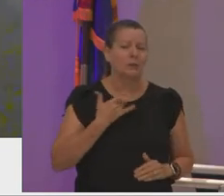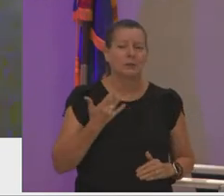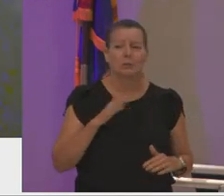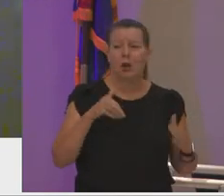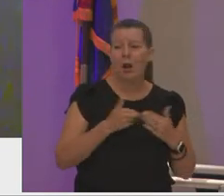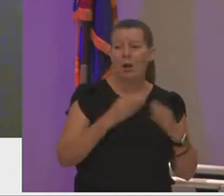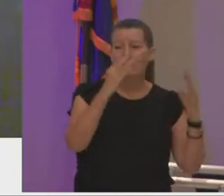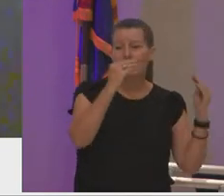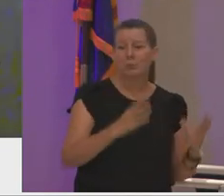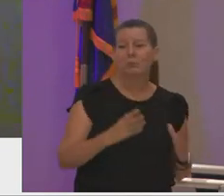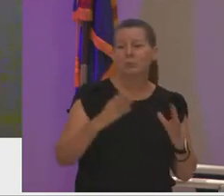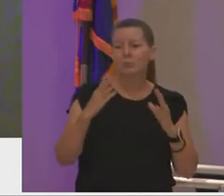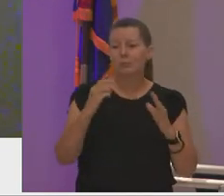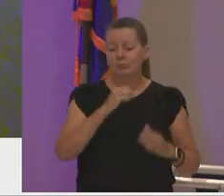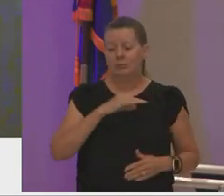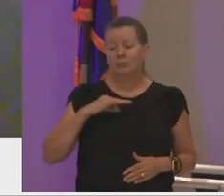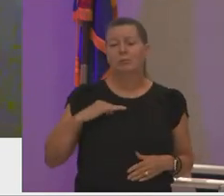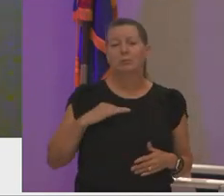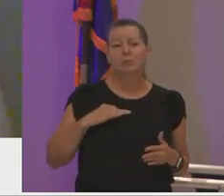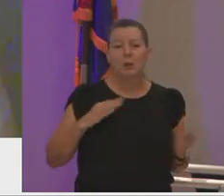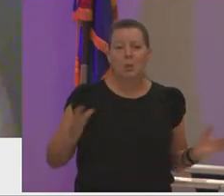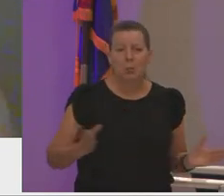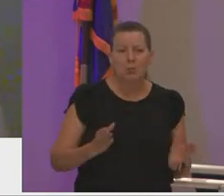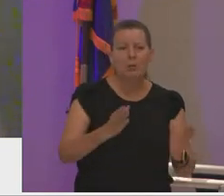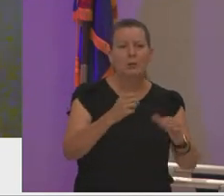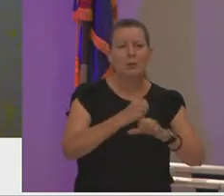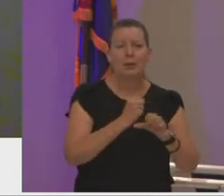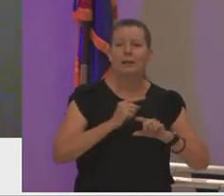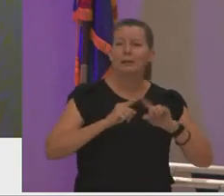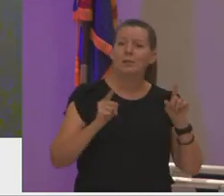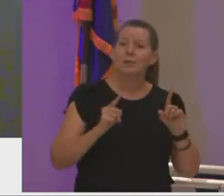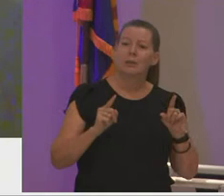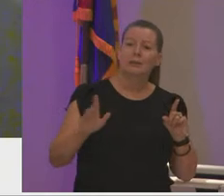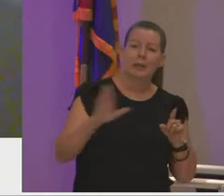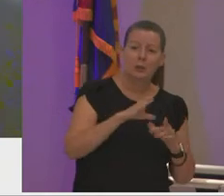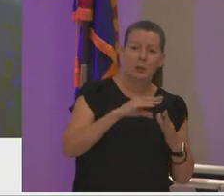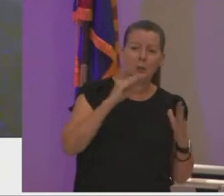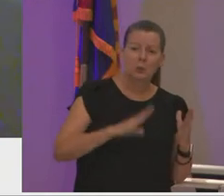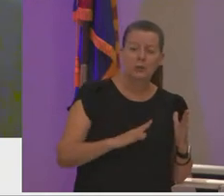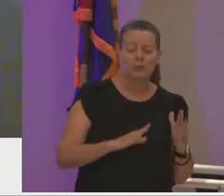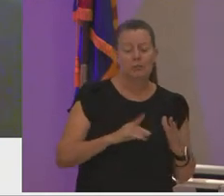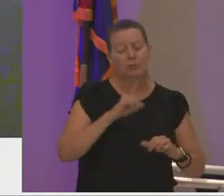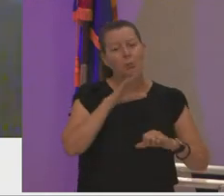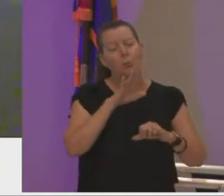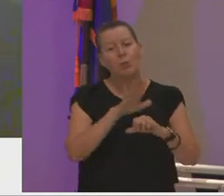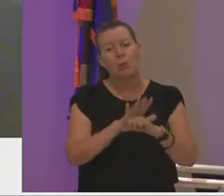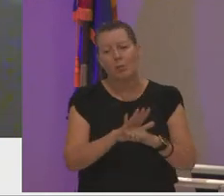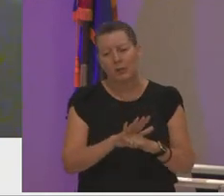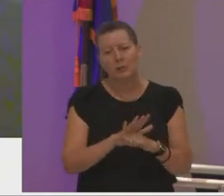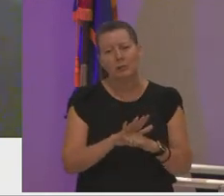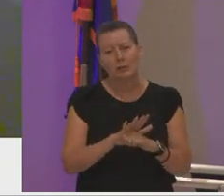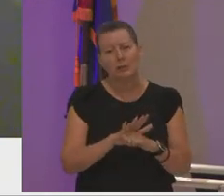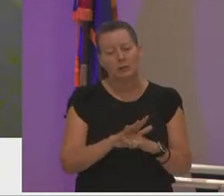faculty pushing to make a difference in the lives of their students i promise you are let me be an